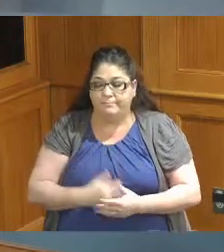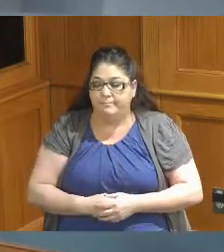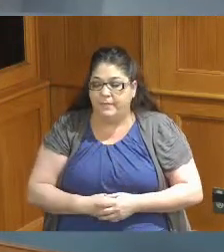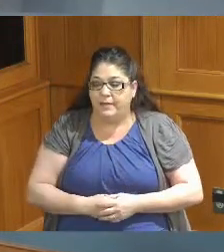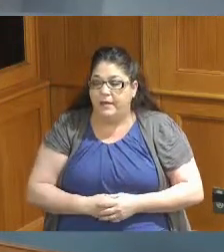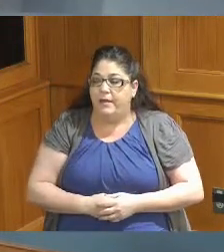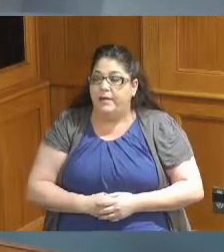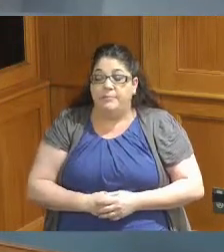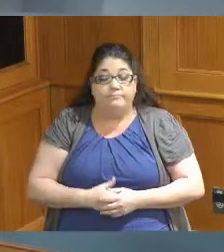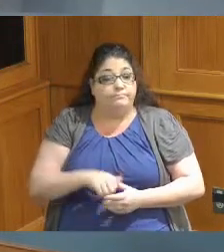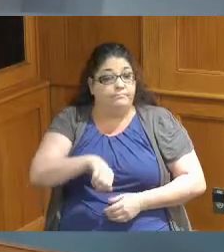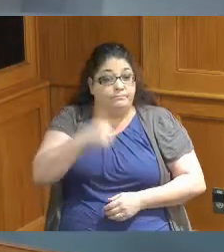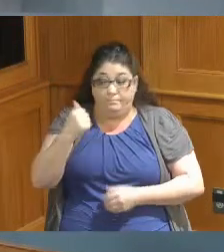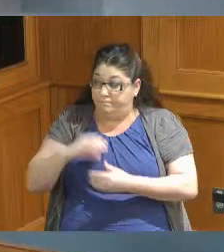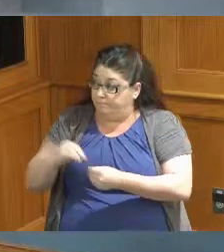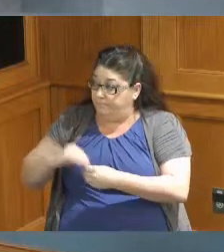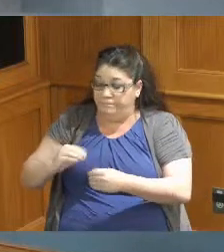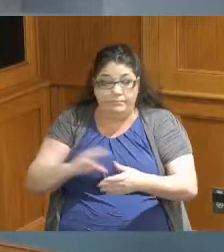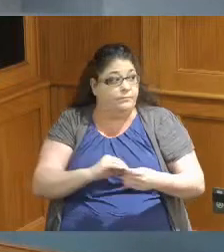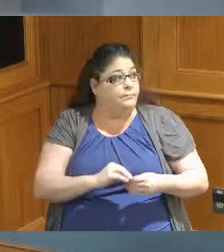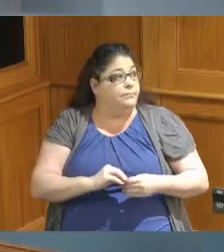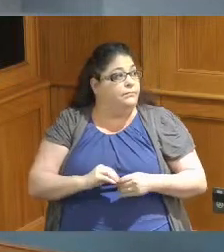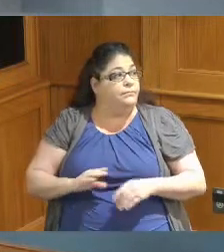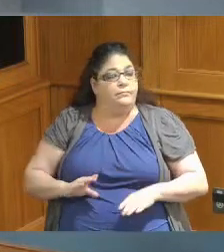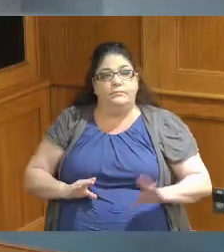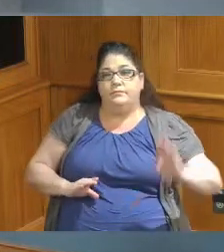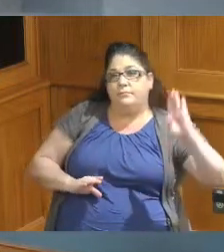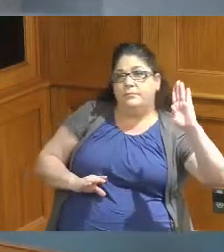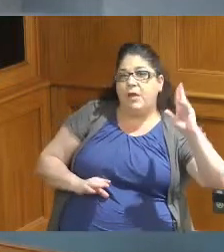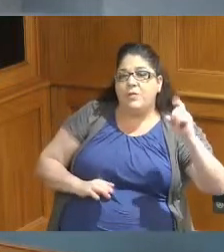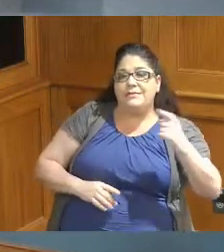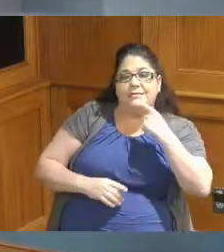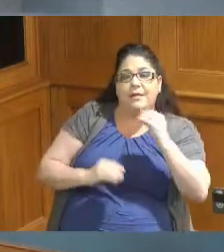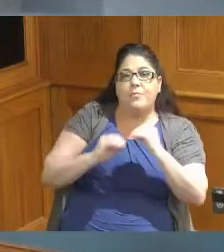any other comments I said one more thing and I should have mentioned at the top